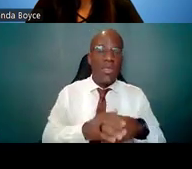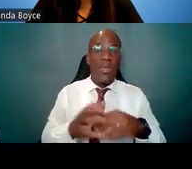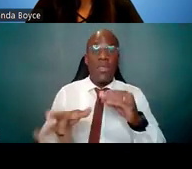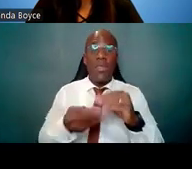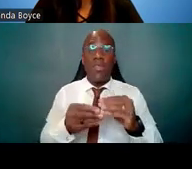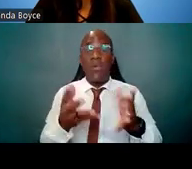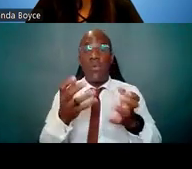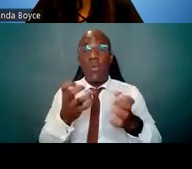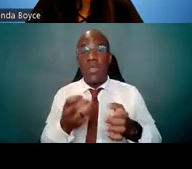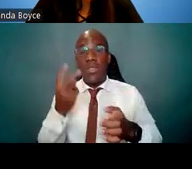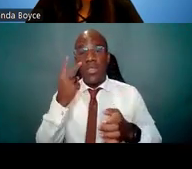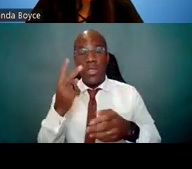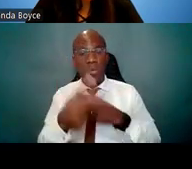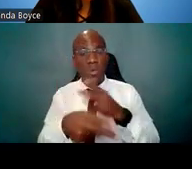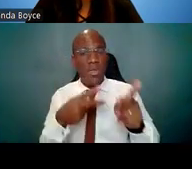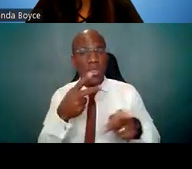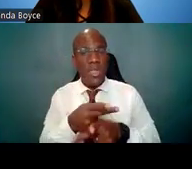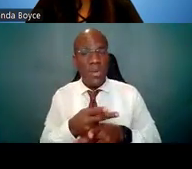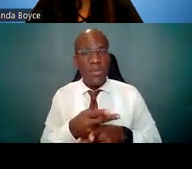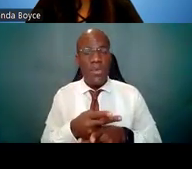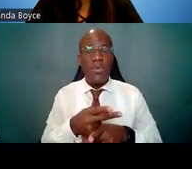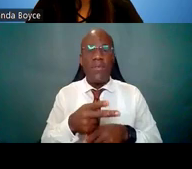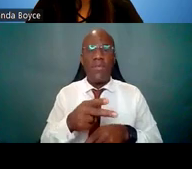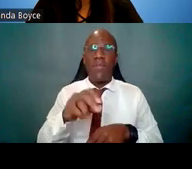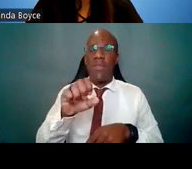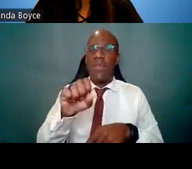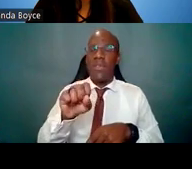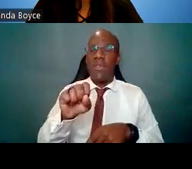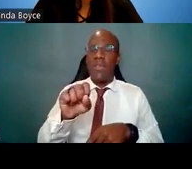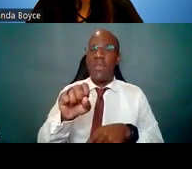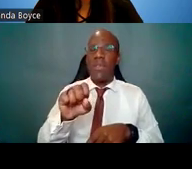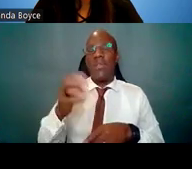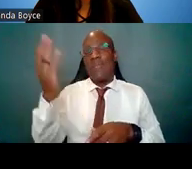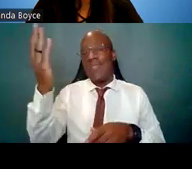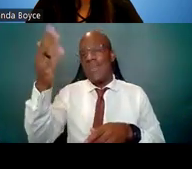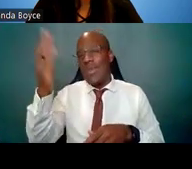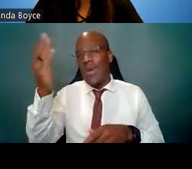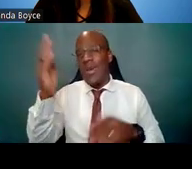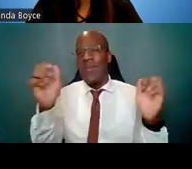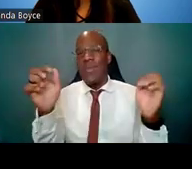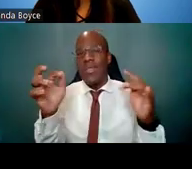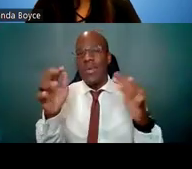what kind of seminar series that bring in external leaders in the field are happening at your institution,